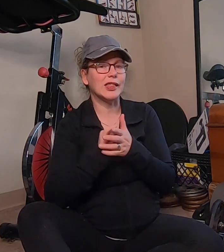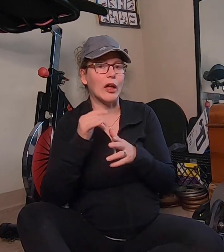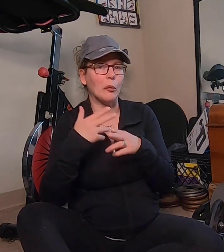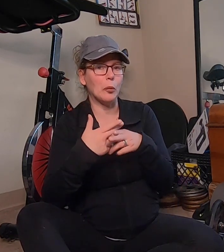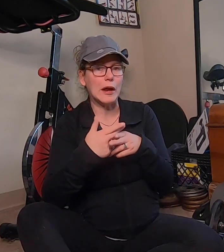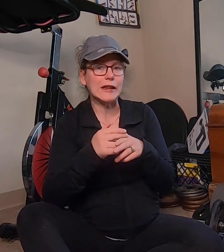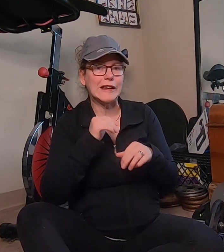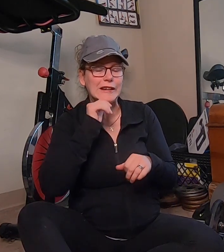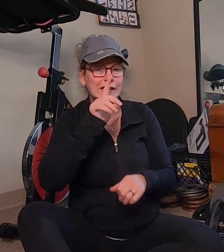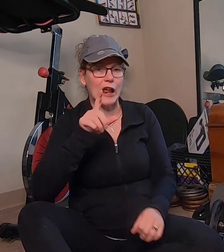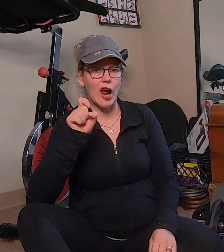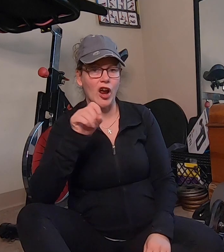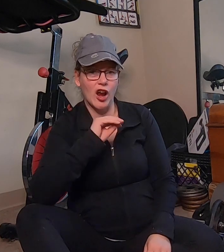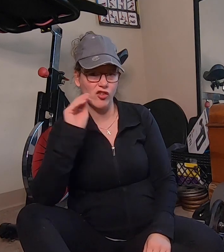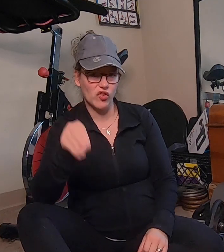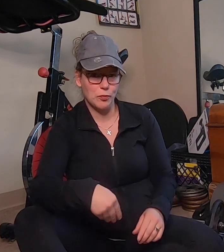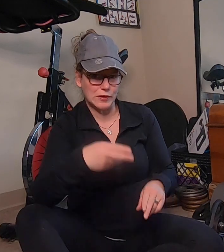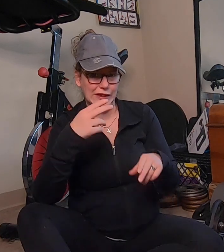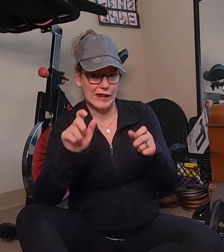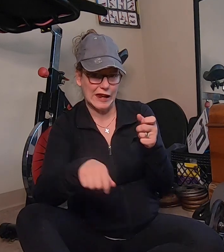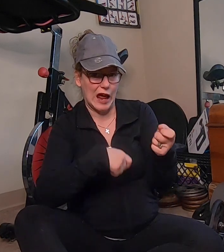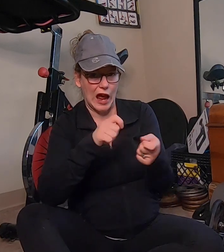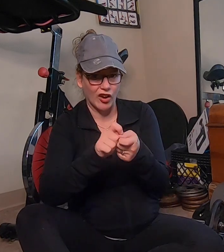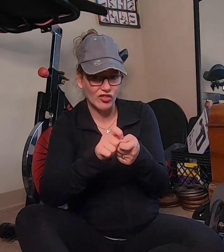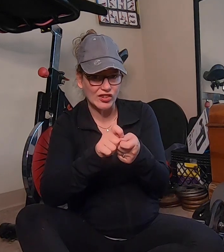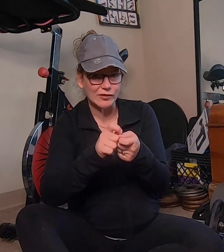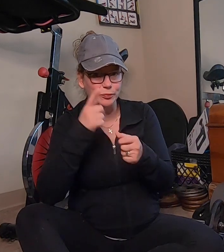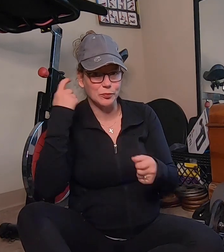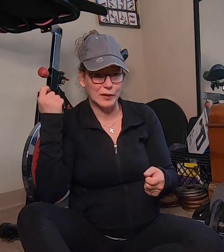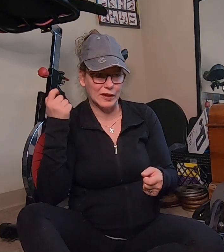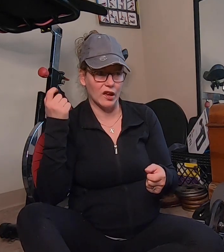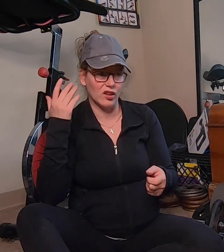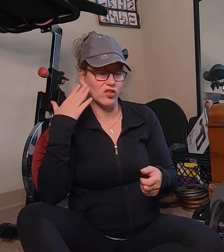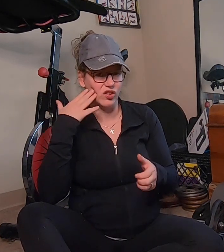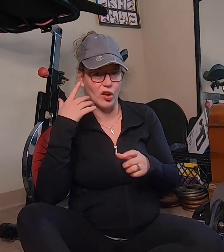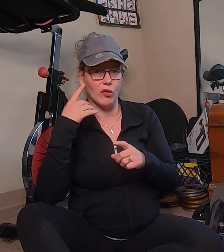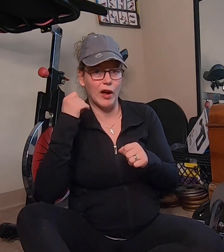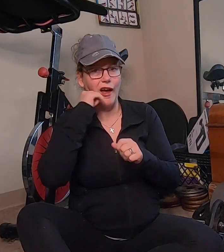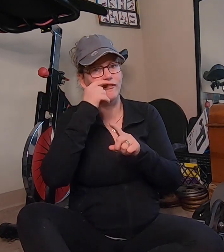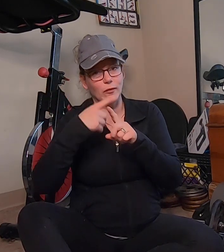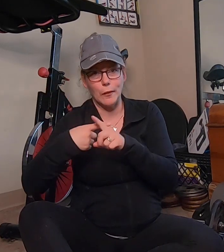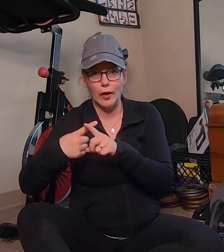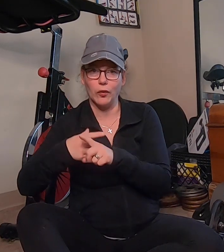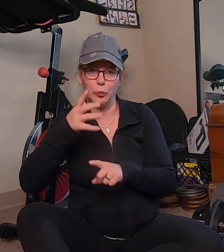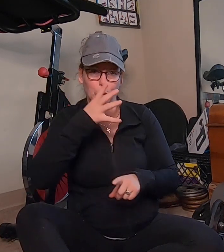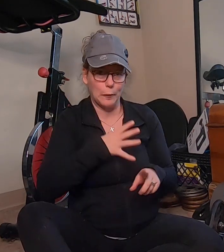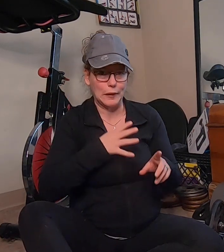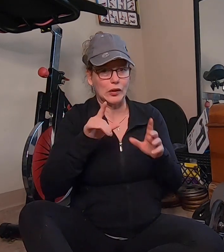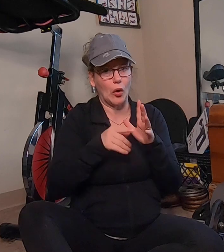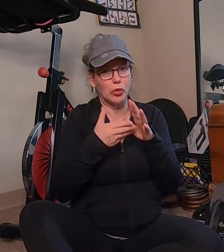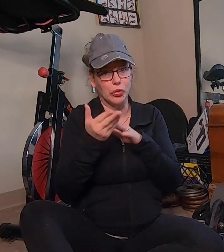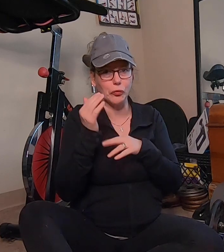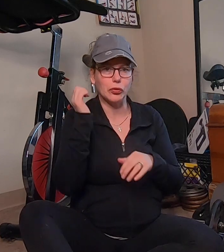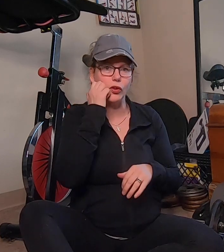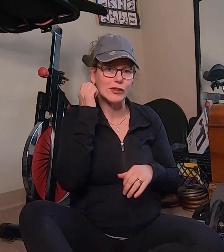that weight is not a hundred percent accurate because you know every month when it goes through